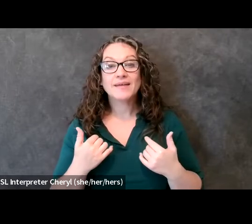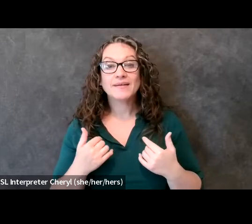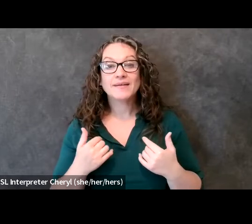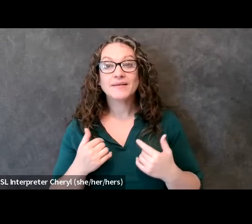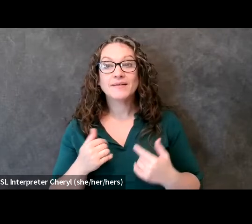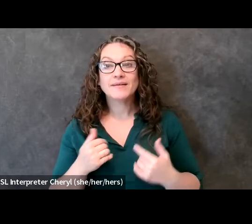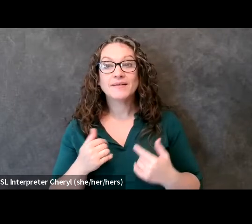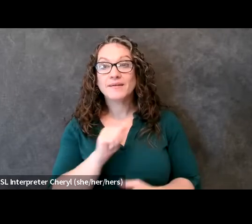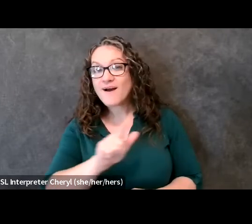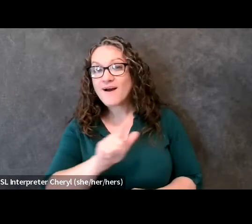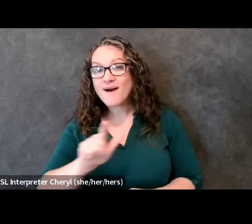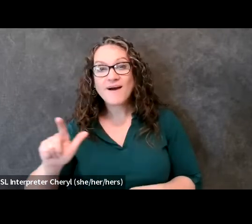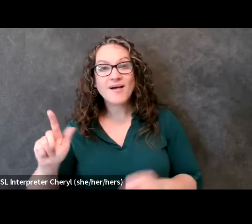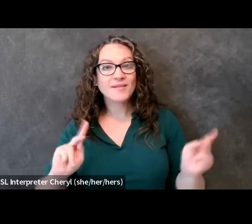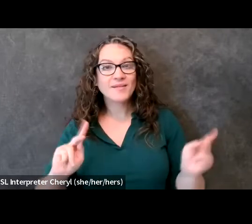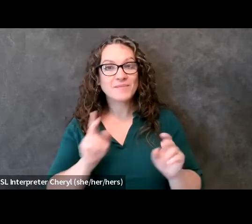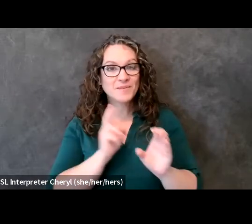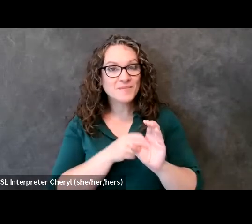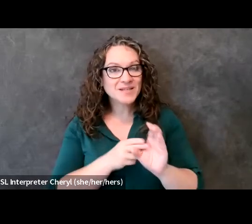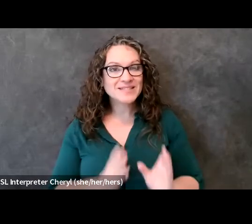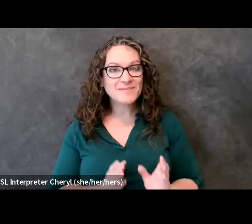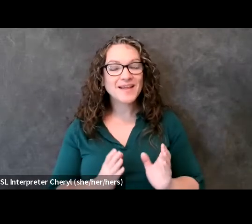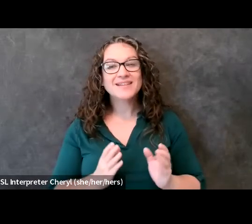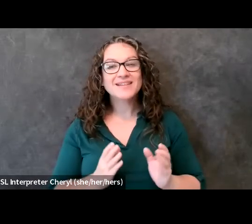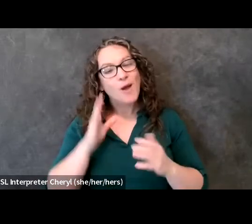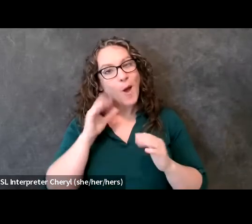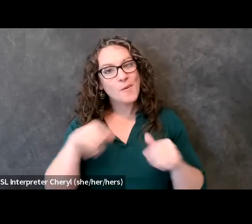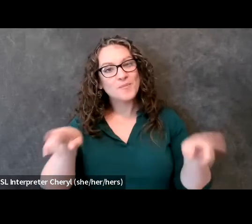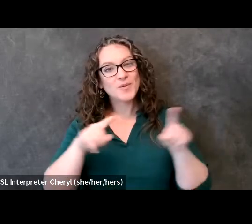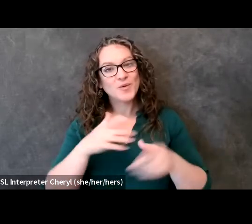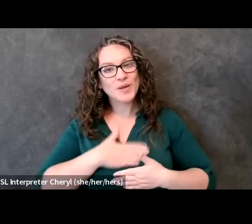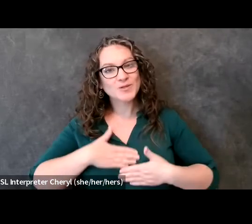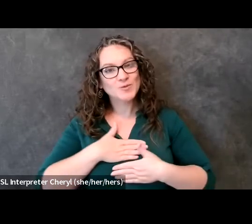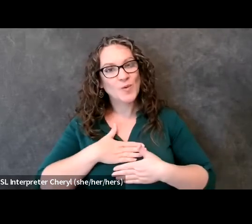of you who have come as a participant today i hope that you enjoyed this event i hope that you gained